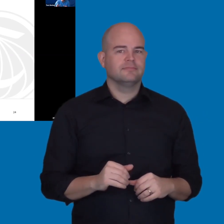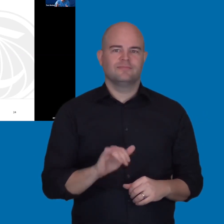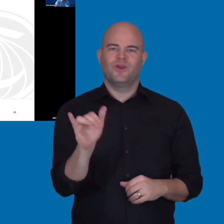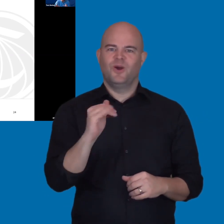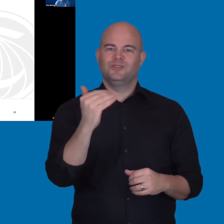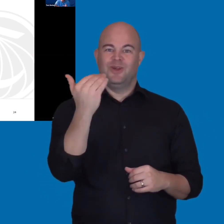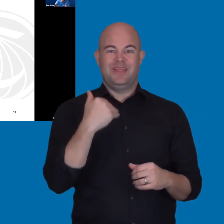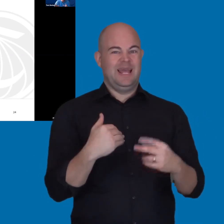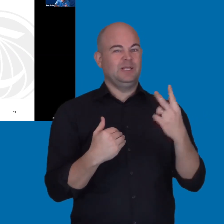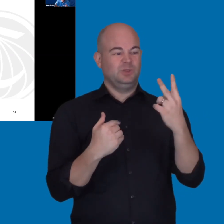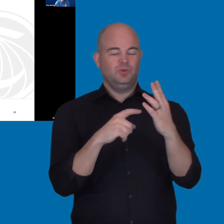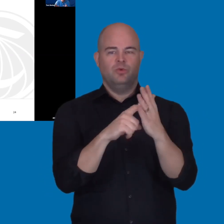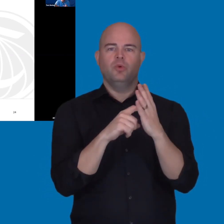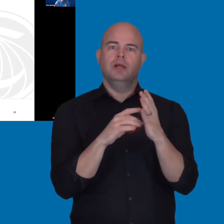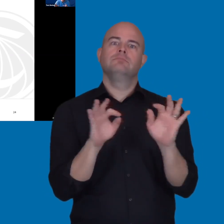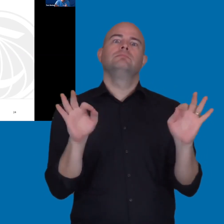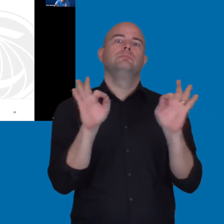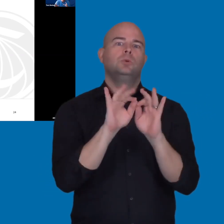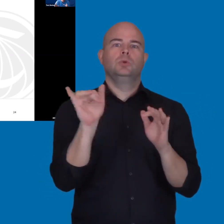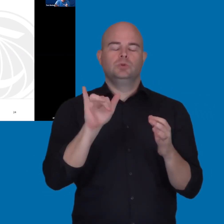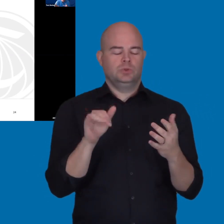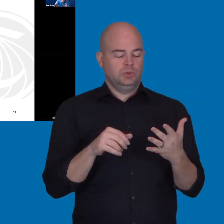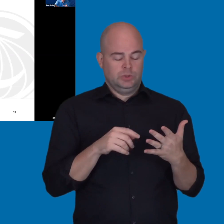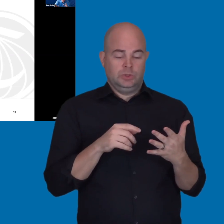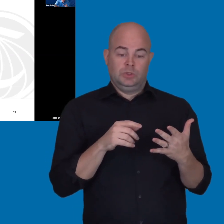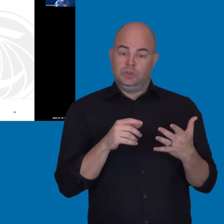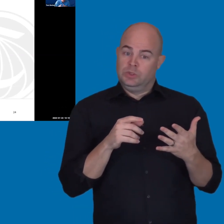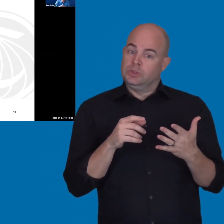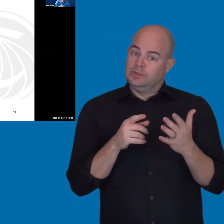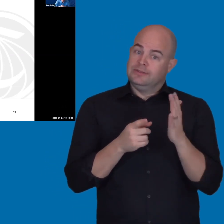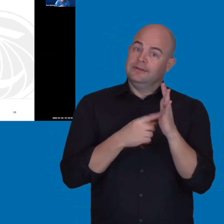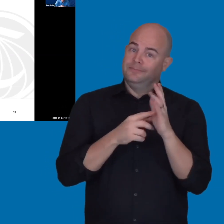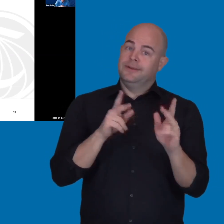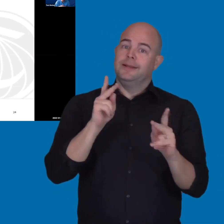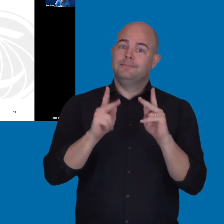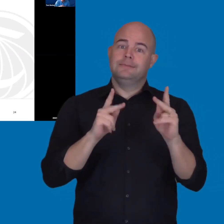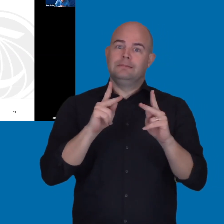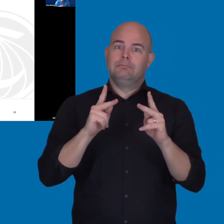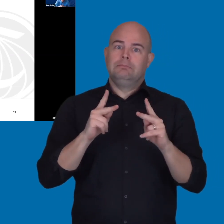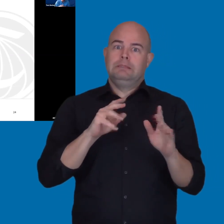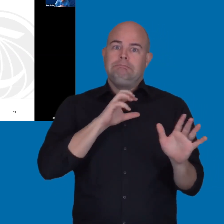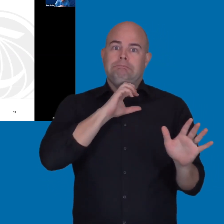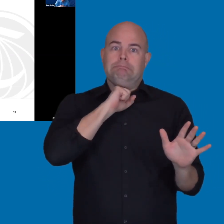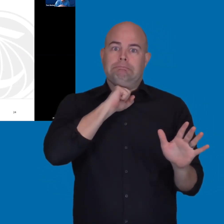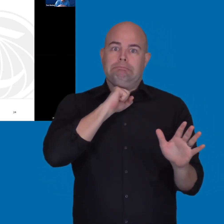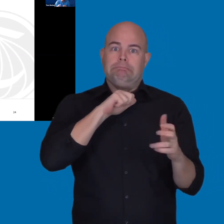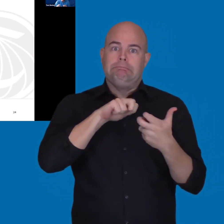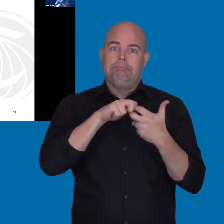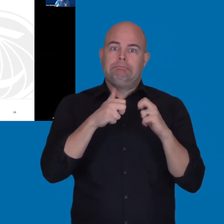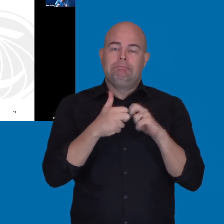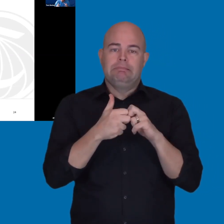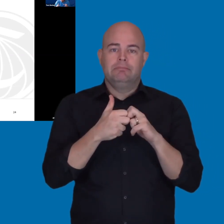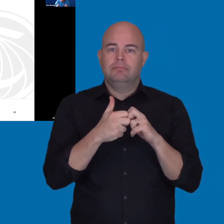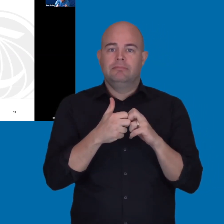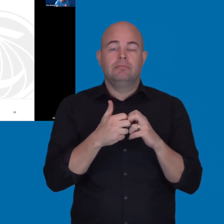Because this is something where people often get into trouble. Where you also need to make sure